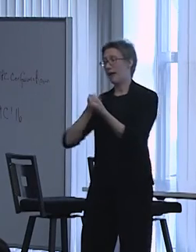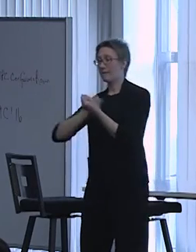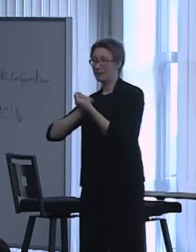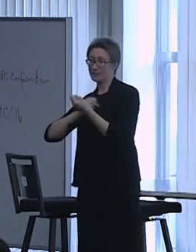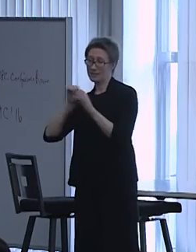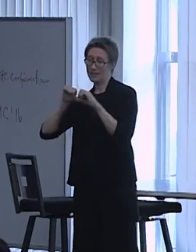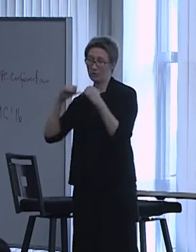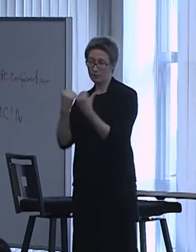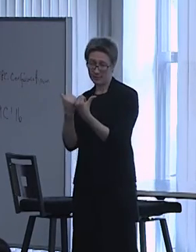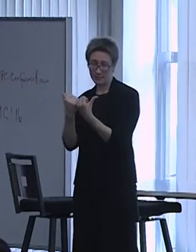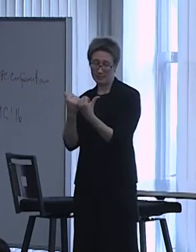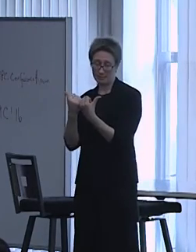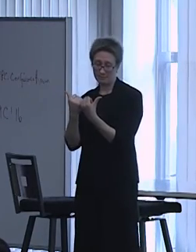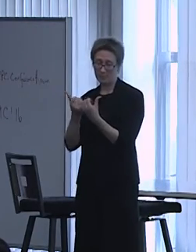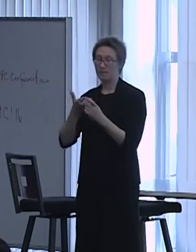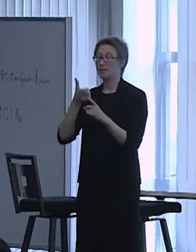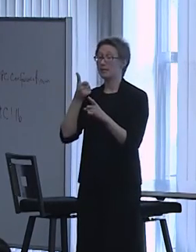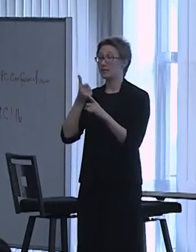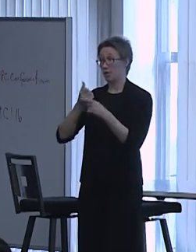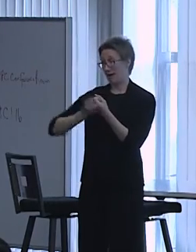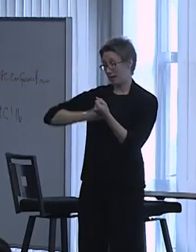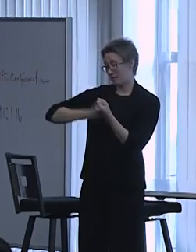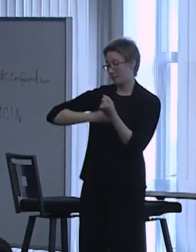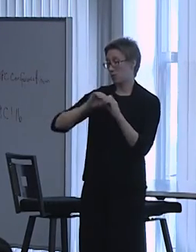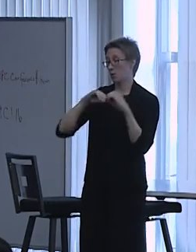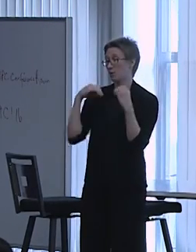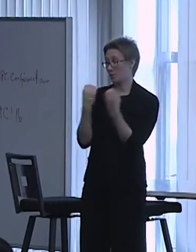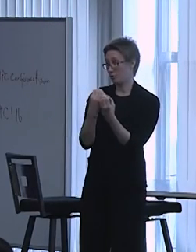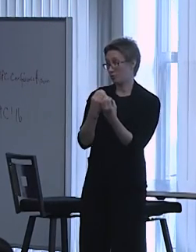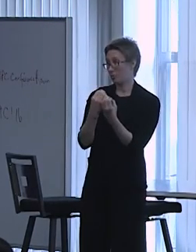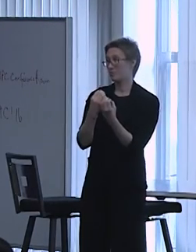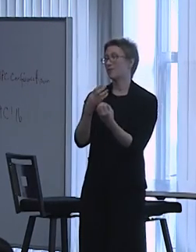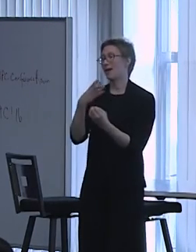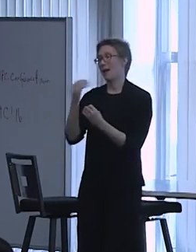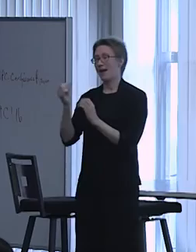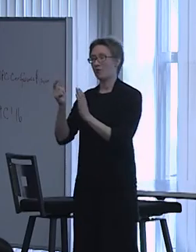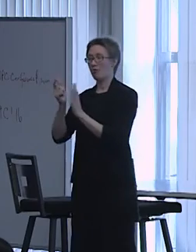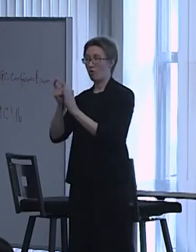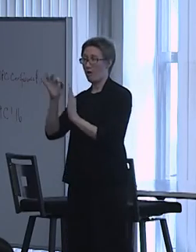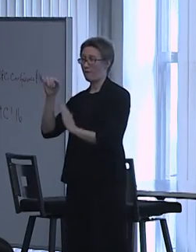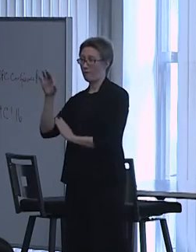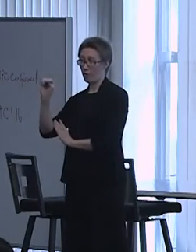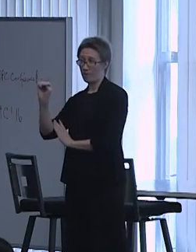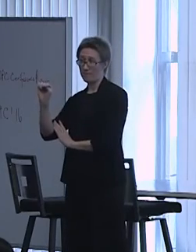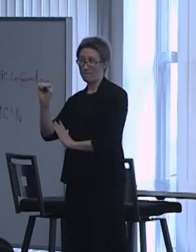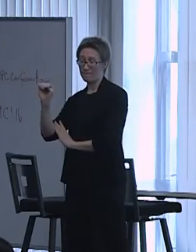self-advocacy organization and a law firm with a focus on addressing and preventing